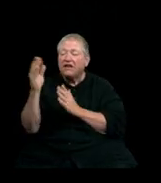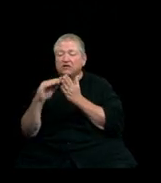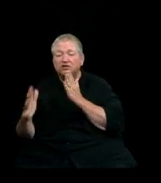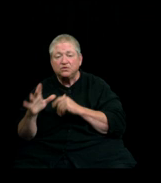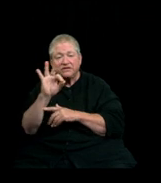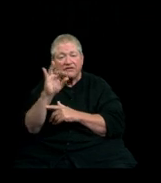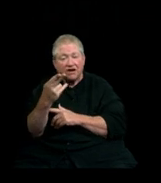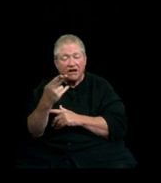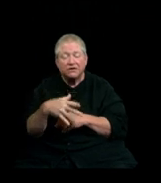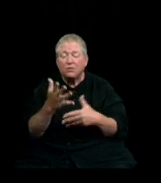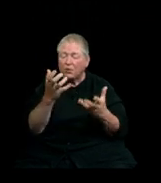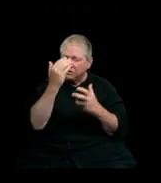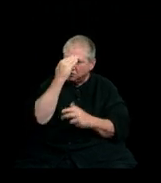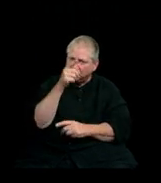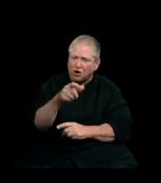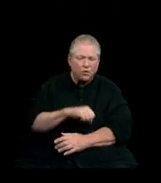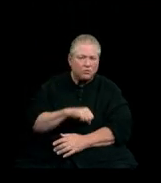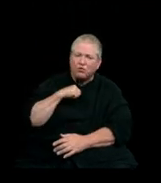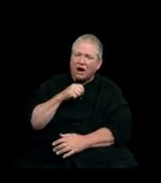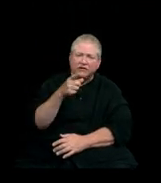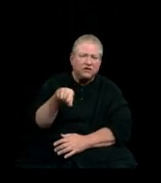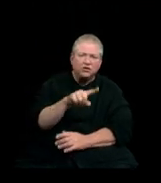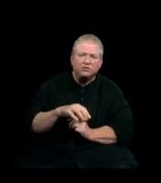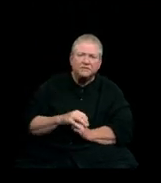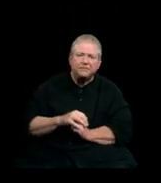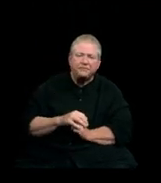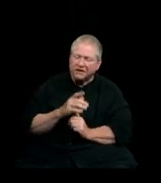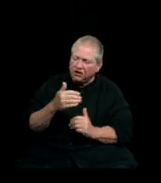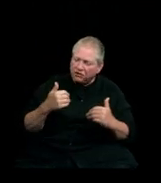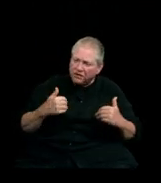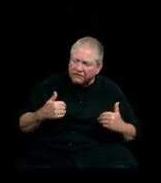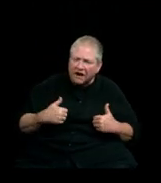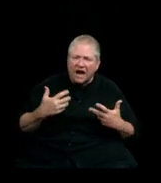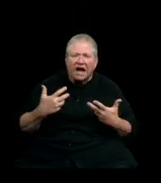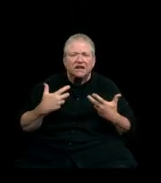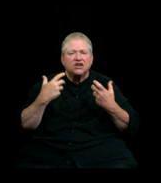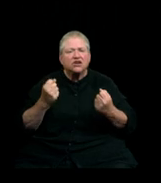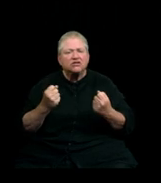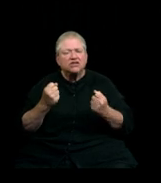want you to know that we are so very proud of you. You have had the courage and shown the determination